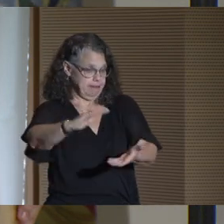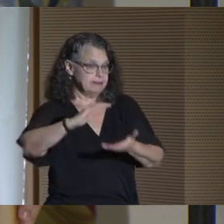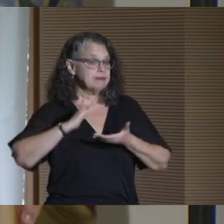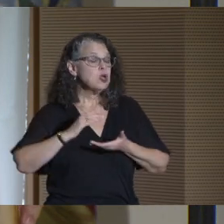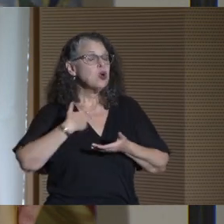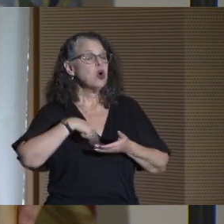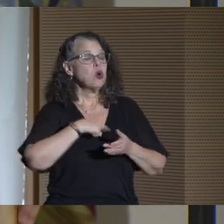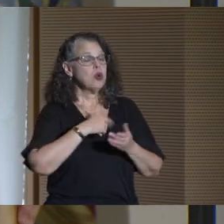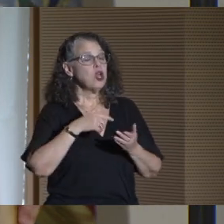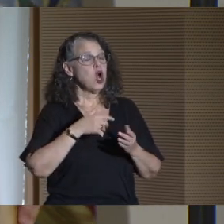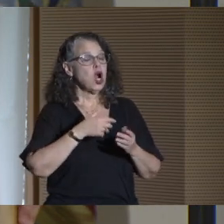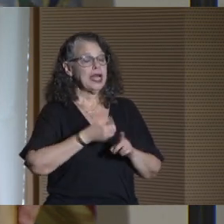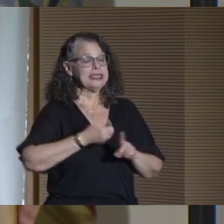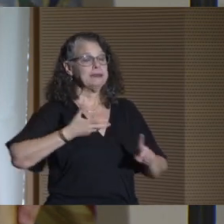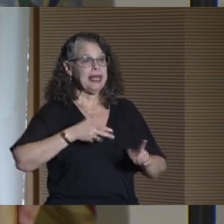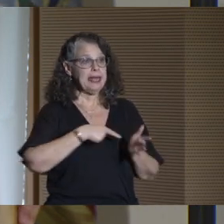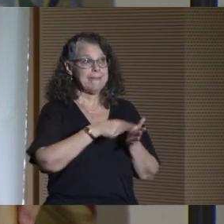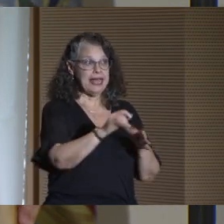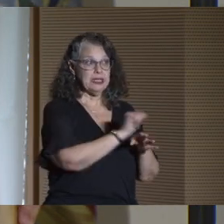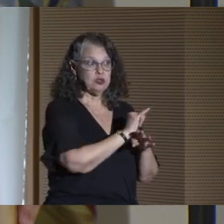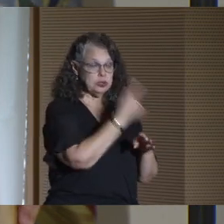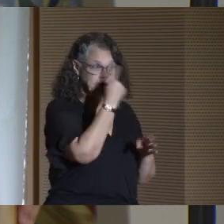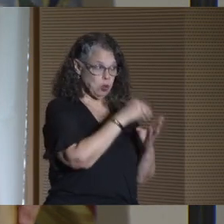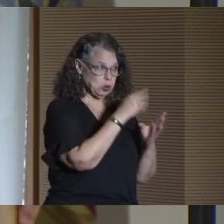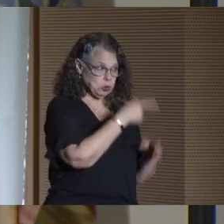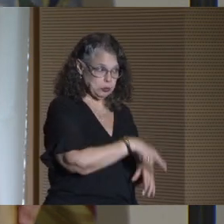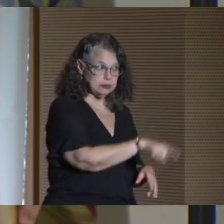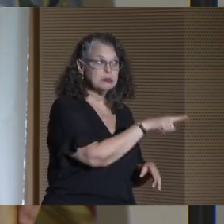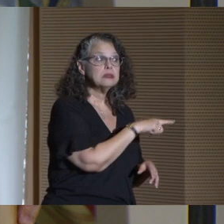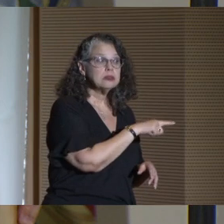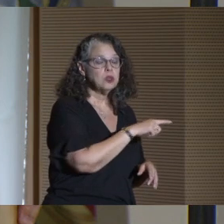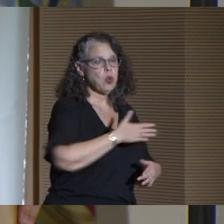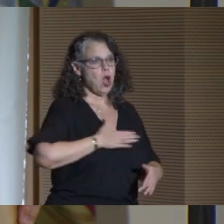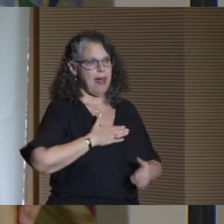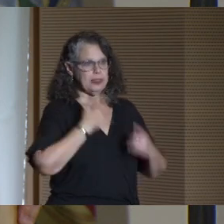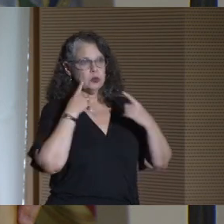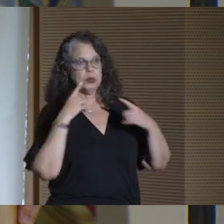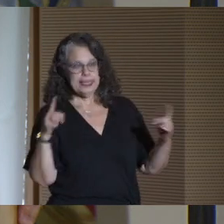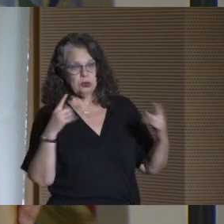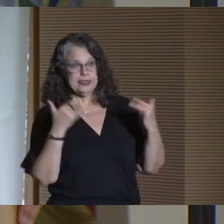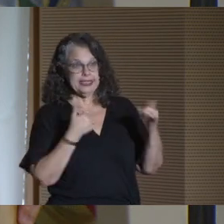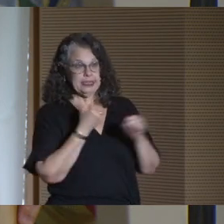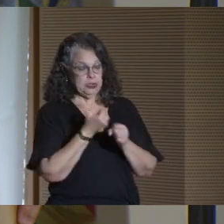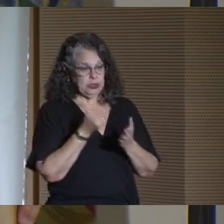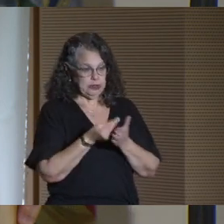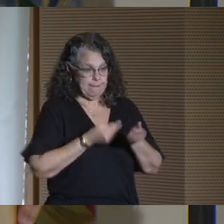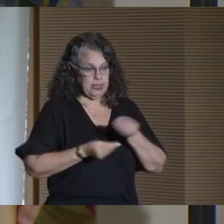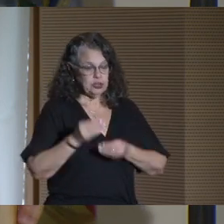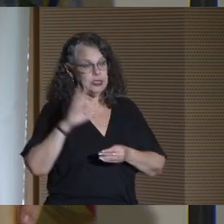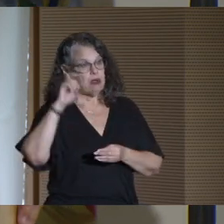we're also expanding paid internships for our students. We are pleased to announce that, in this year's budget,